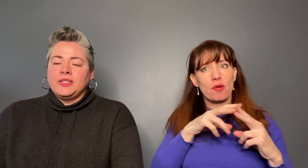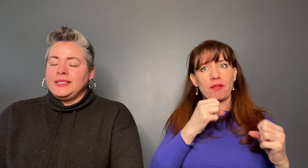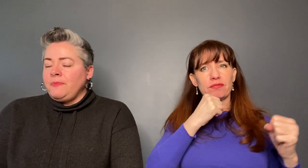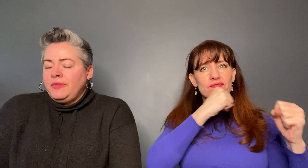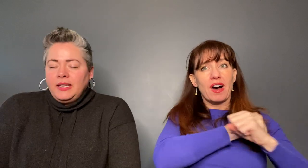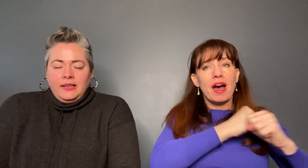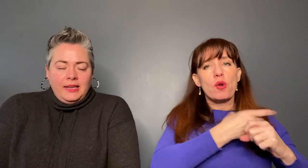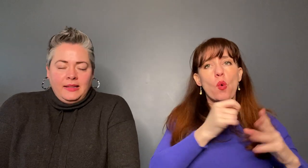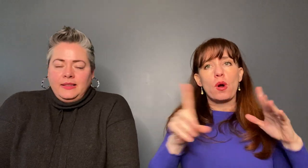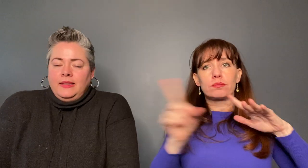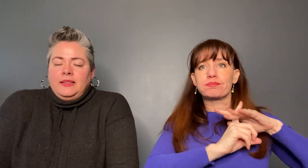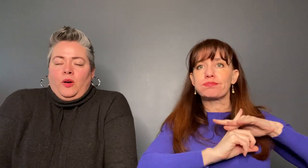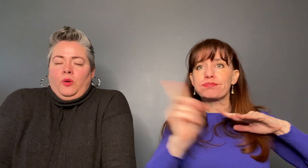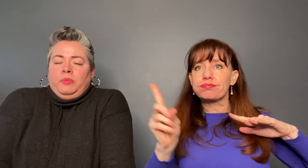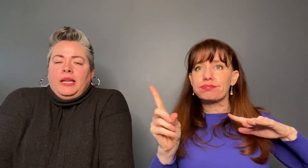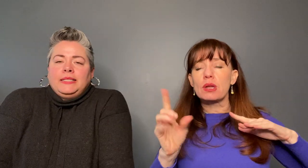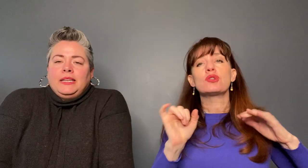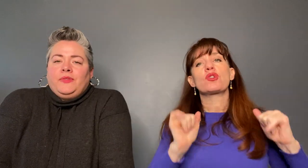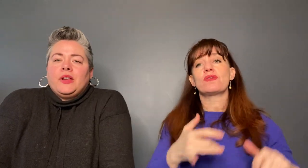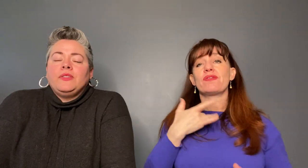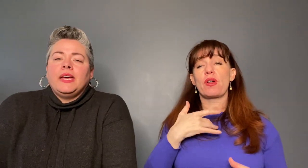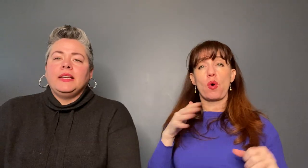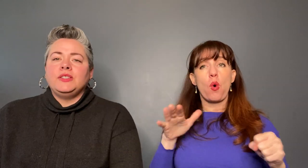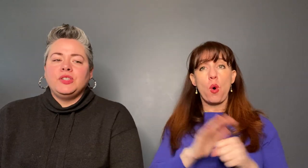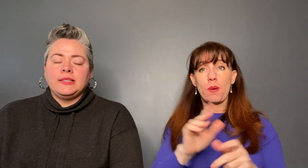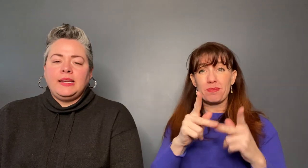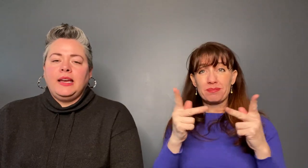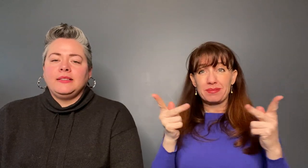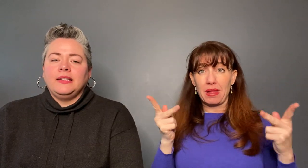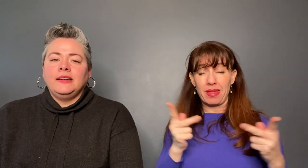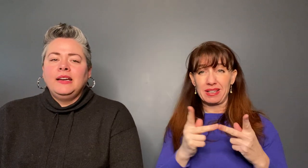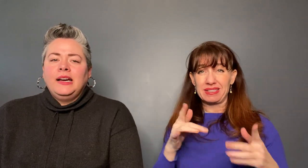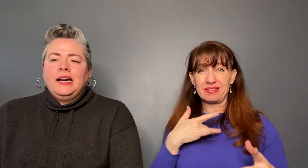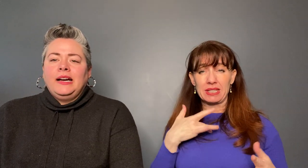something in the whole place down there